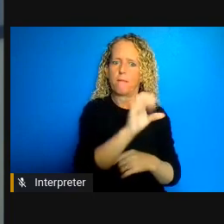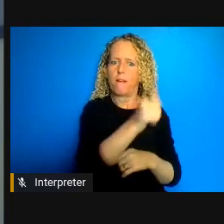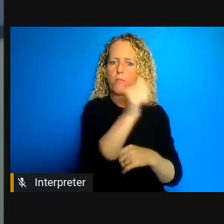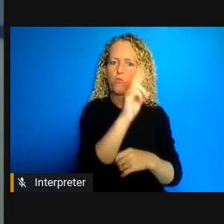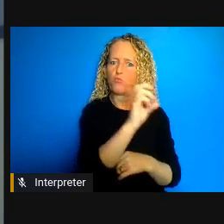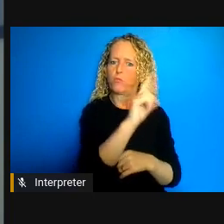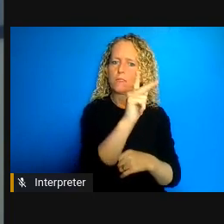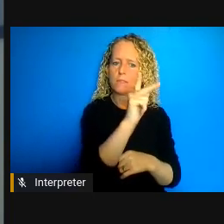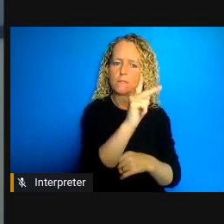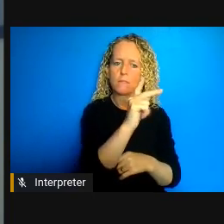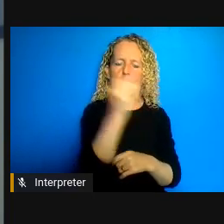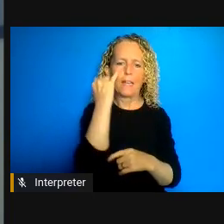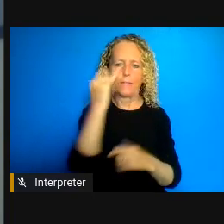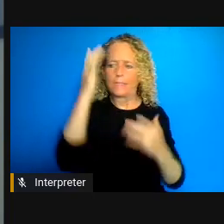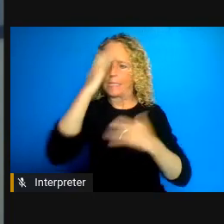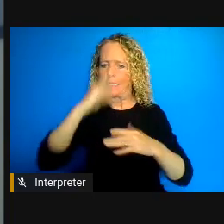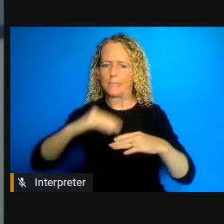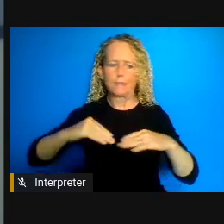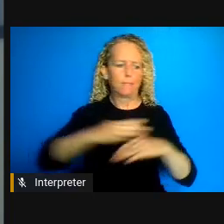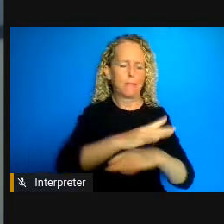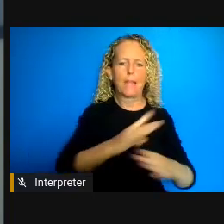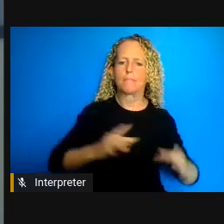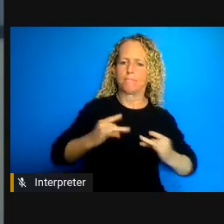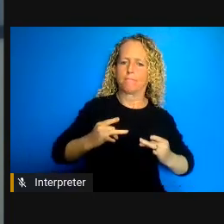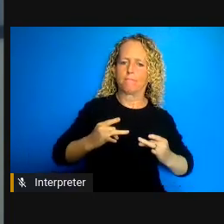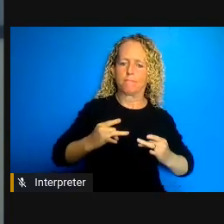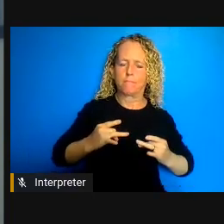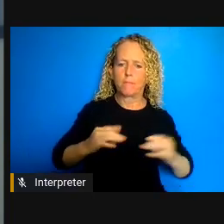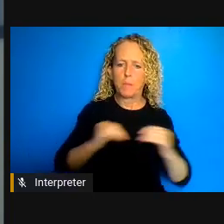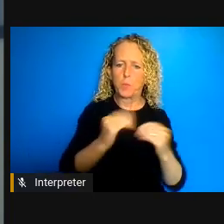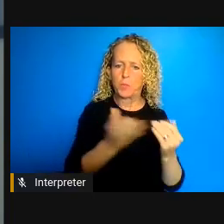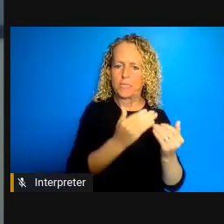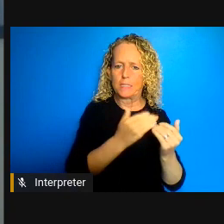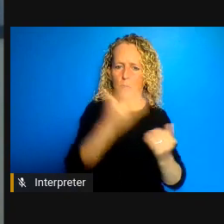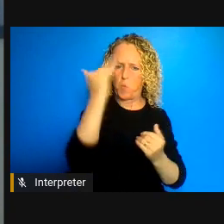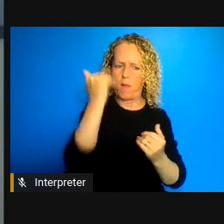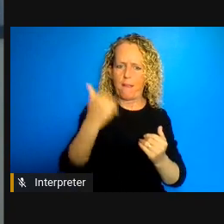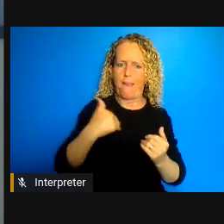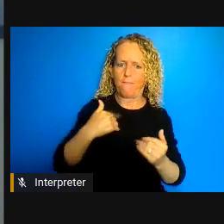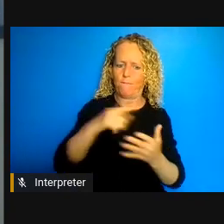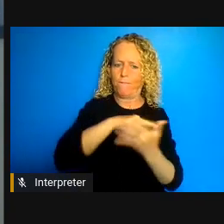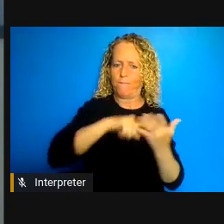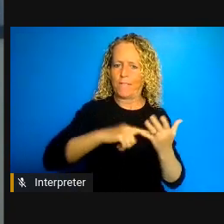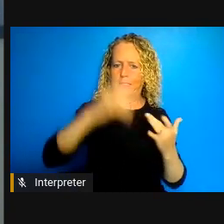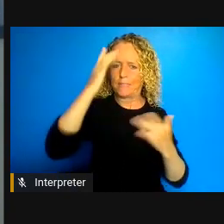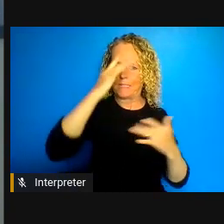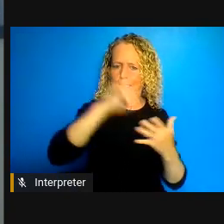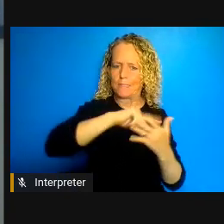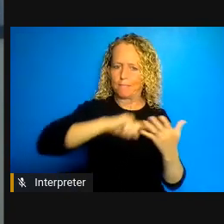those together we realize that actually the very high percentage of the prison